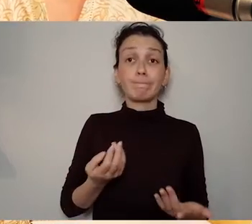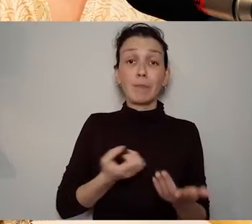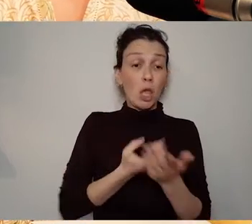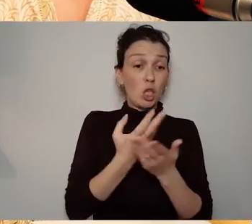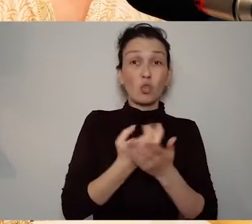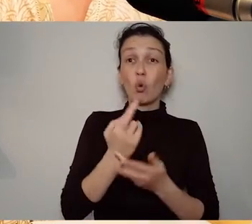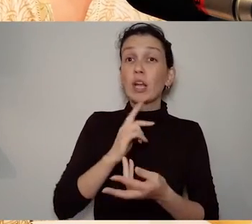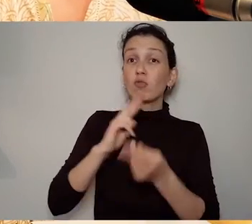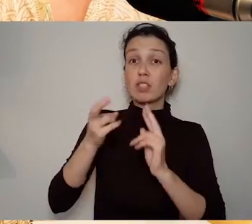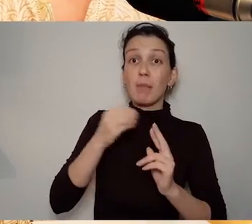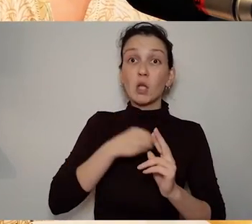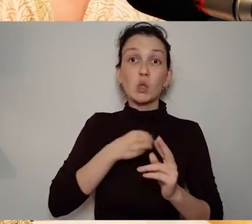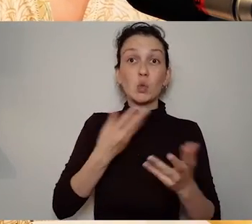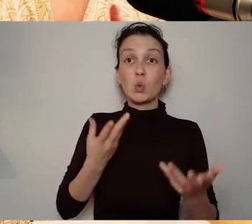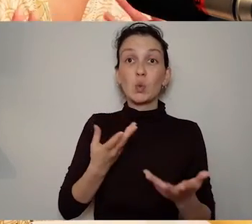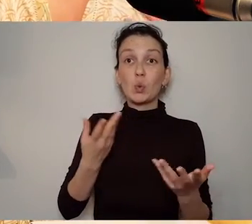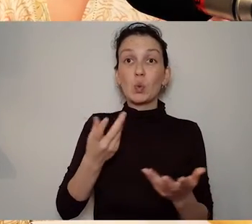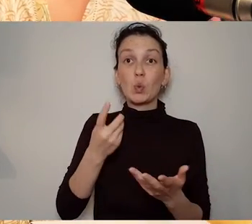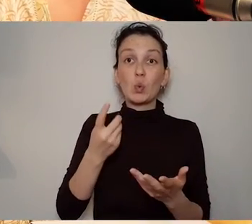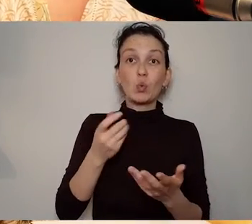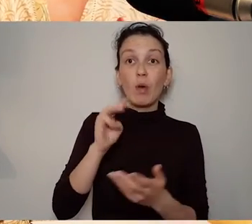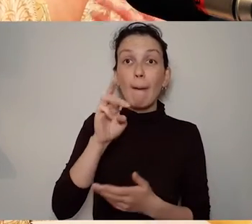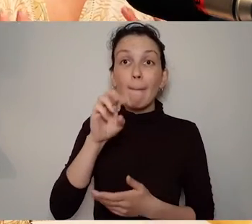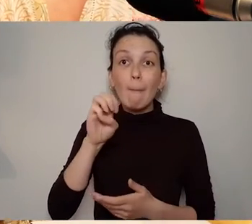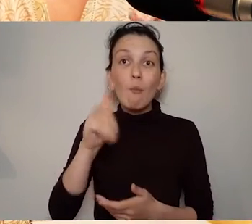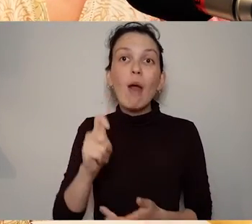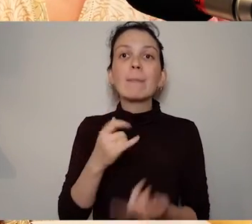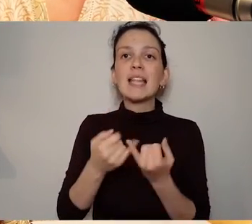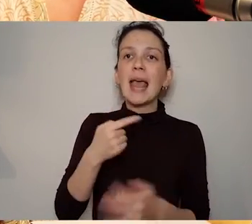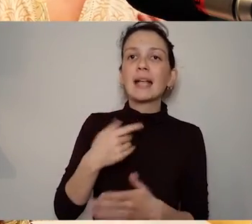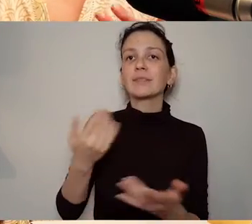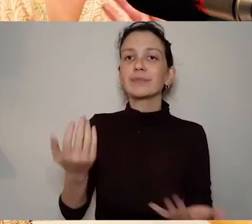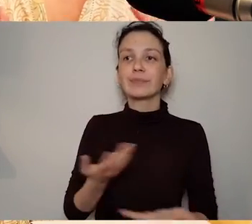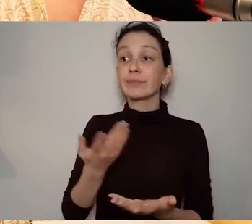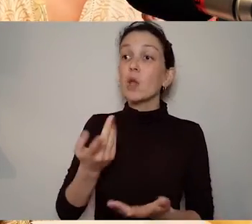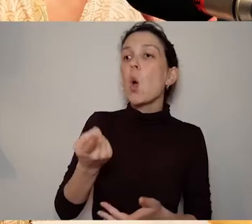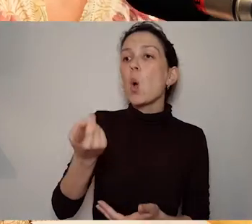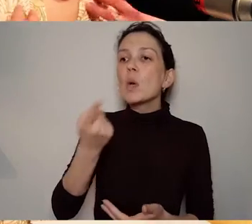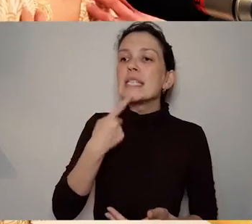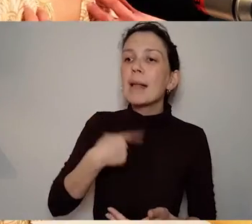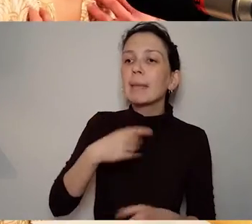kind of thing or it might be just come along with an idea of a story you know a moment in your life